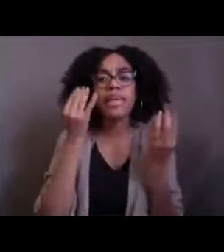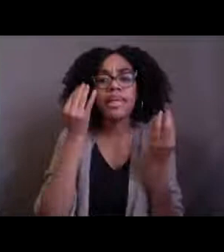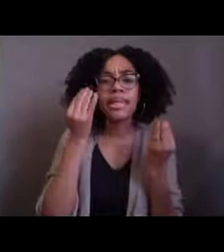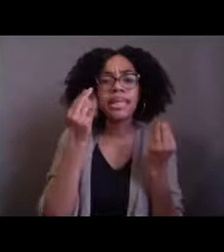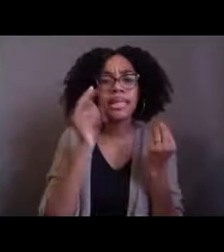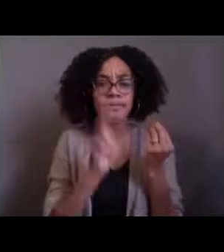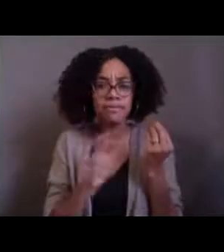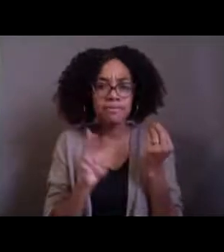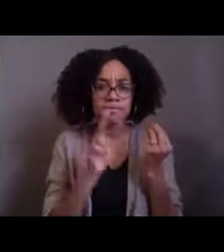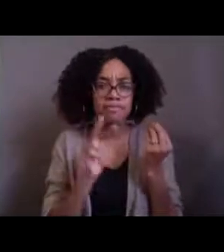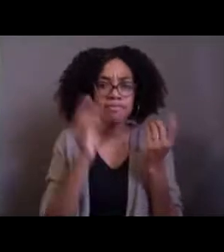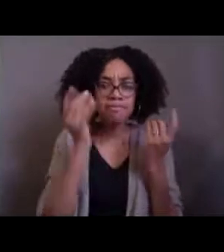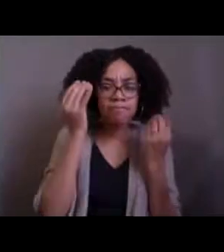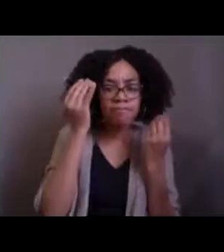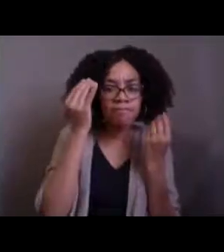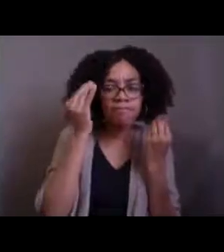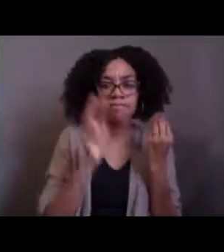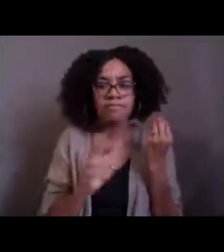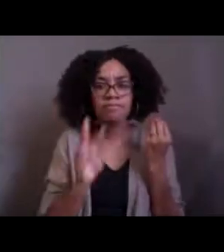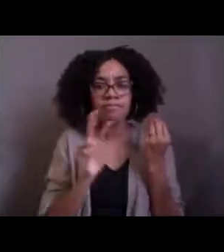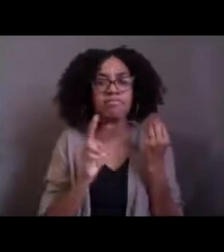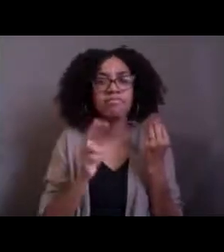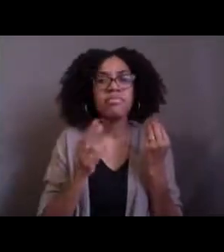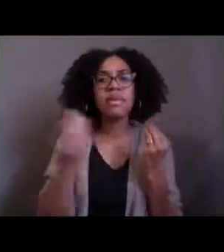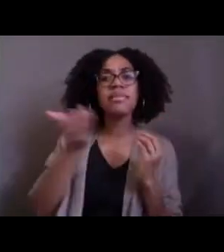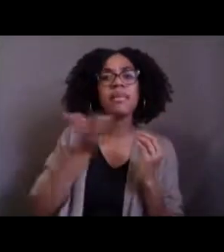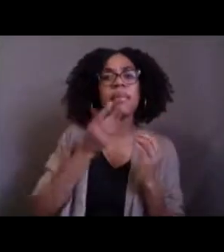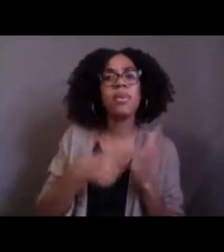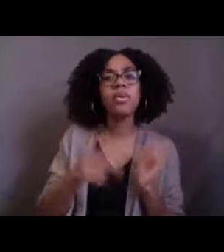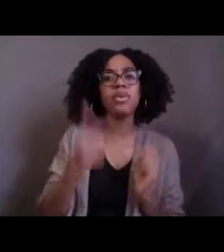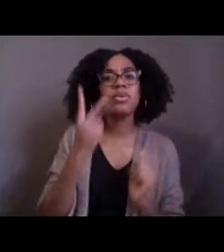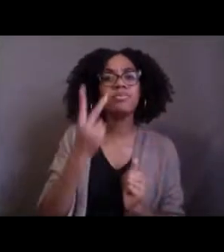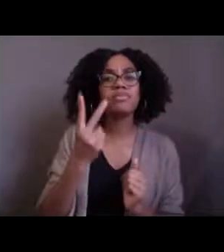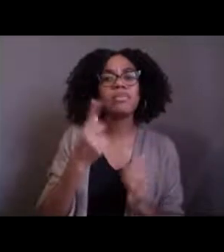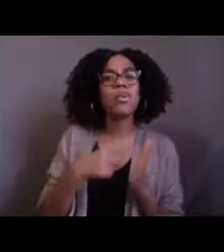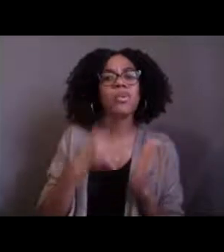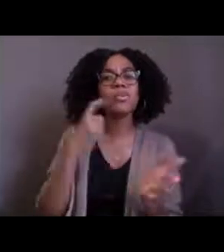and I'd like you to tell me what you see. This video is called, What Just Happened.